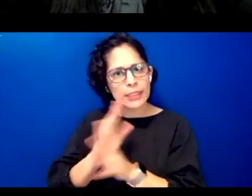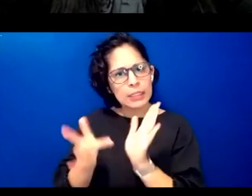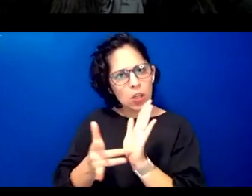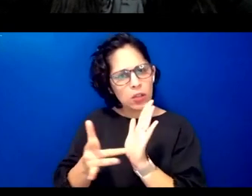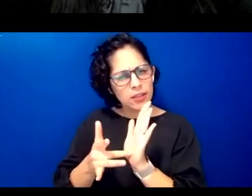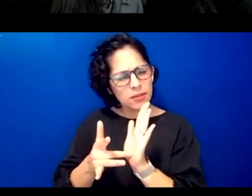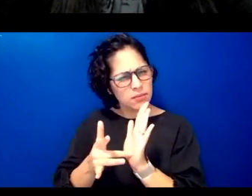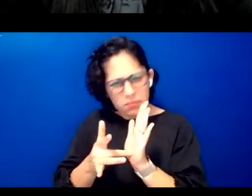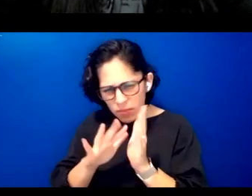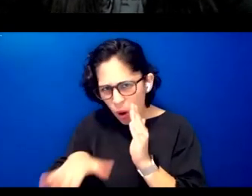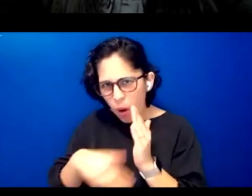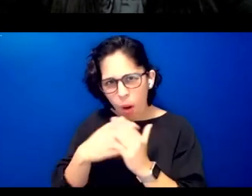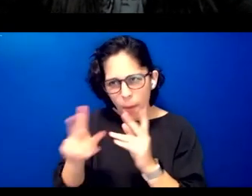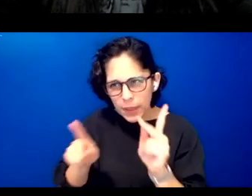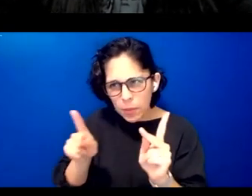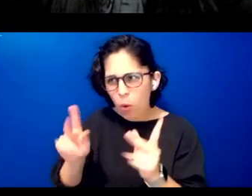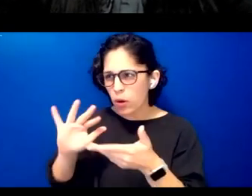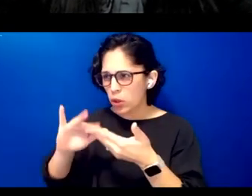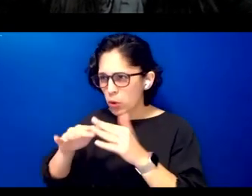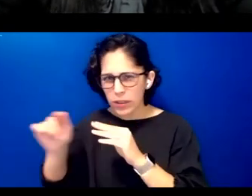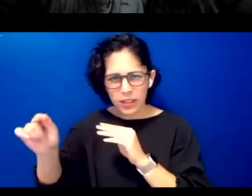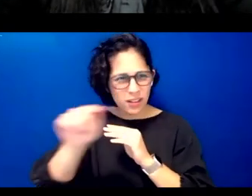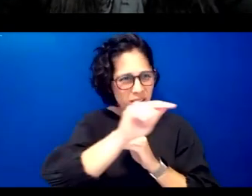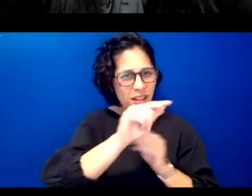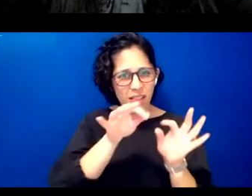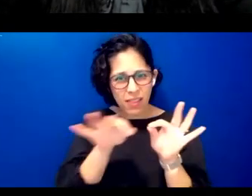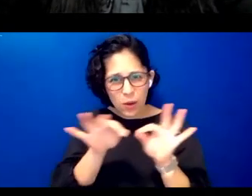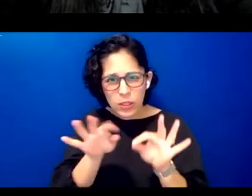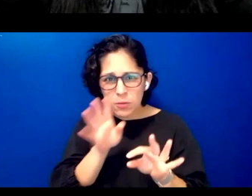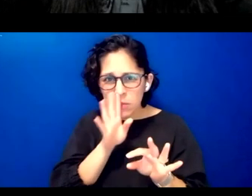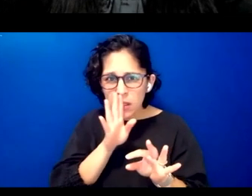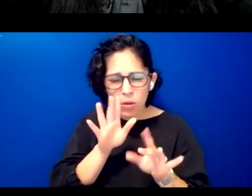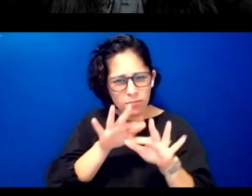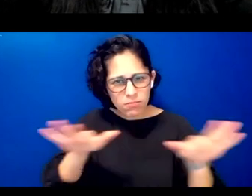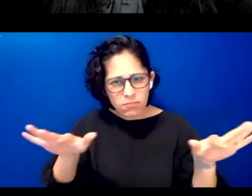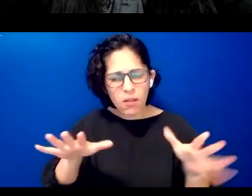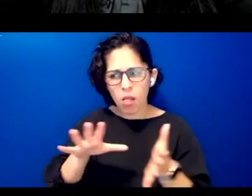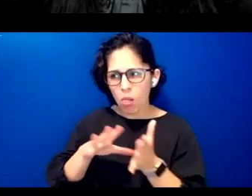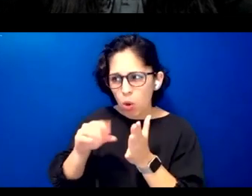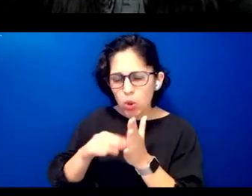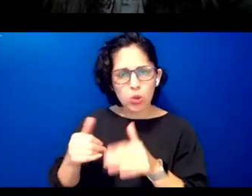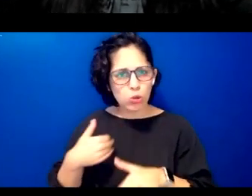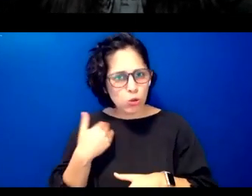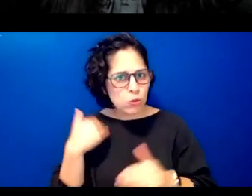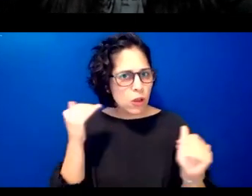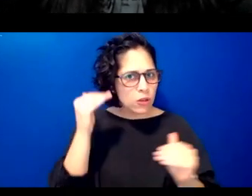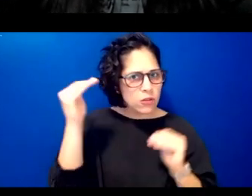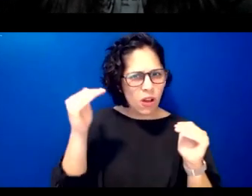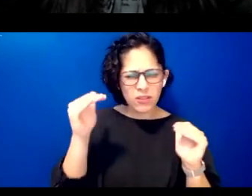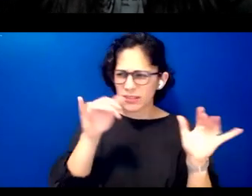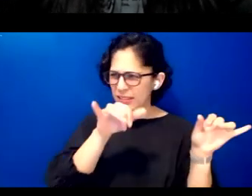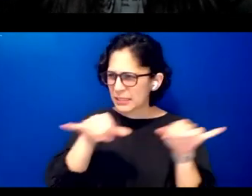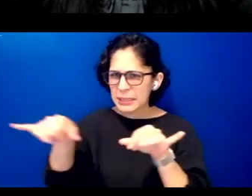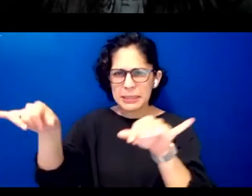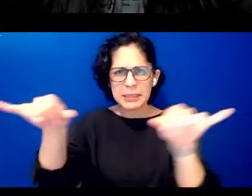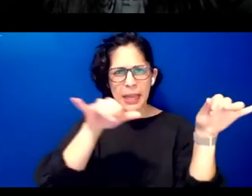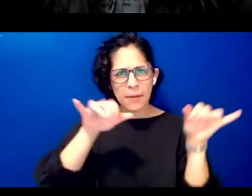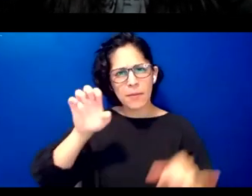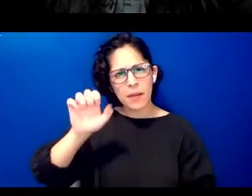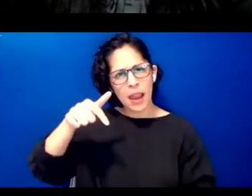members language speakers learners youth adults and elders receiving equitable access to digital